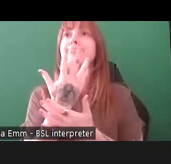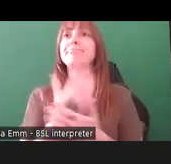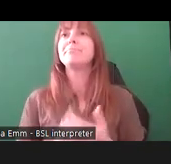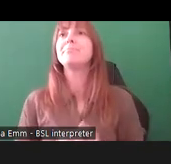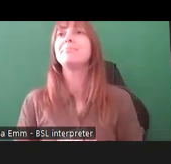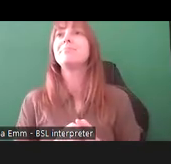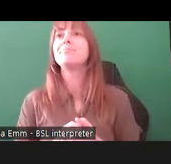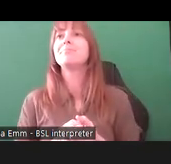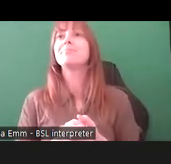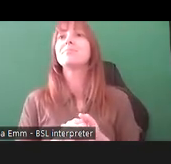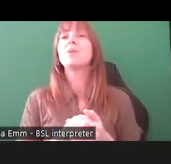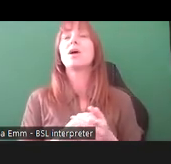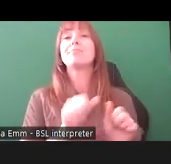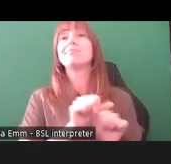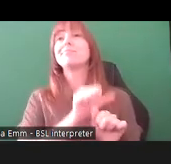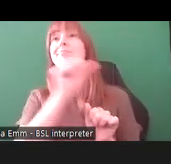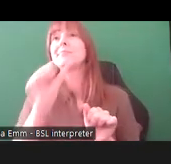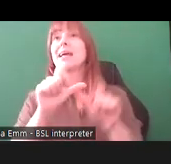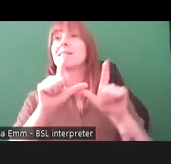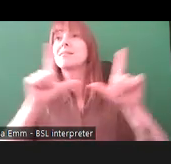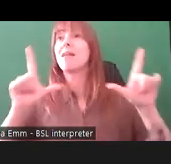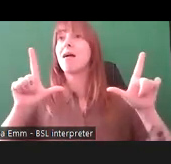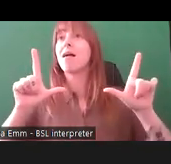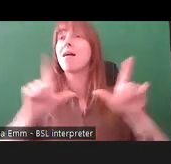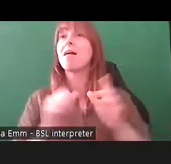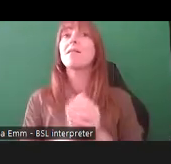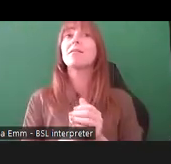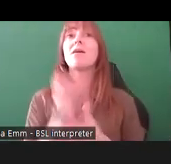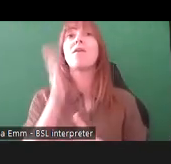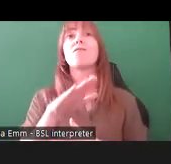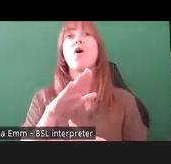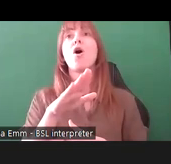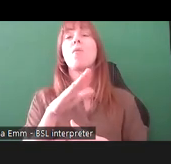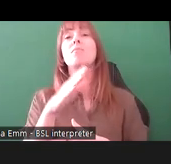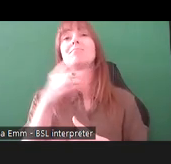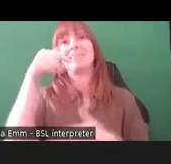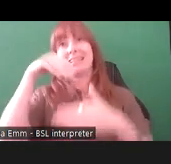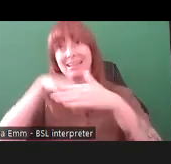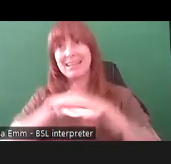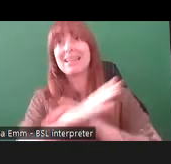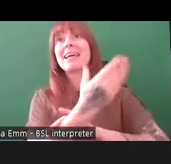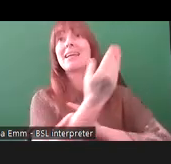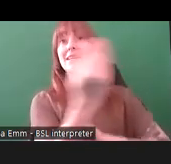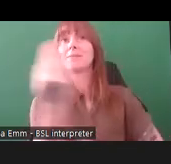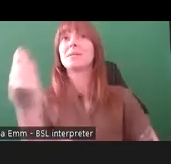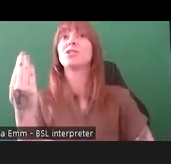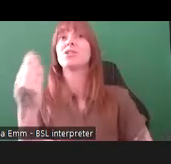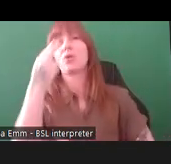just skipped to a slide that is from within the exhibition of 'Nothing About Us Without Us' which